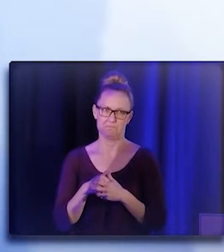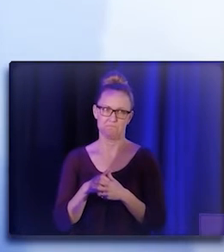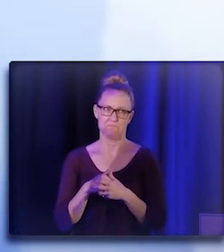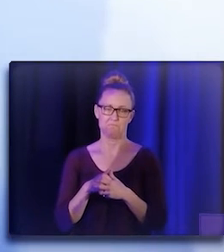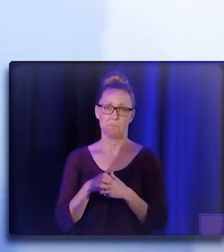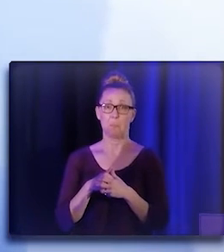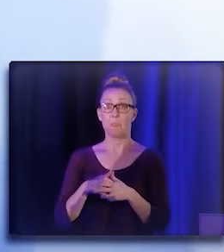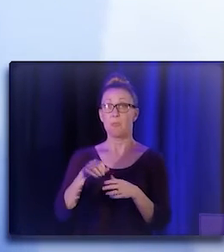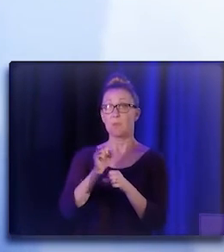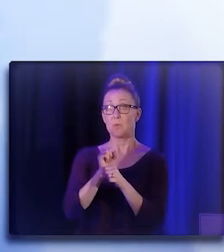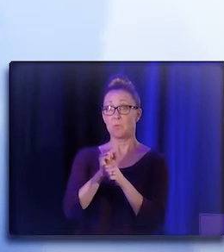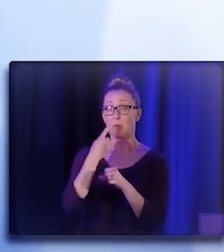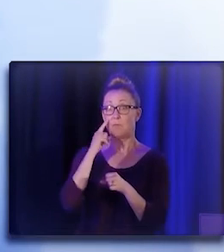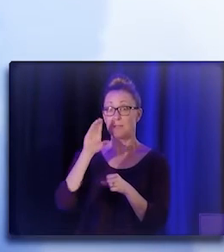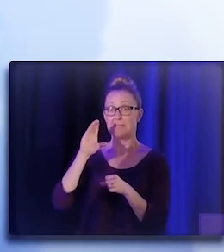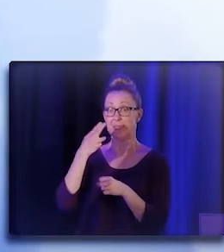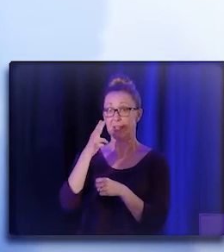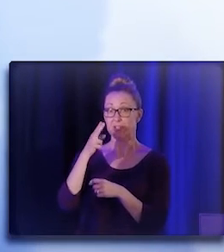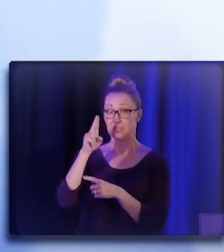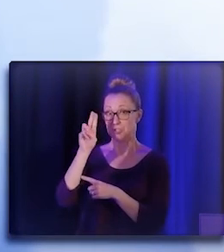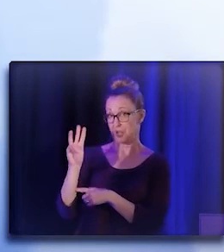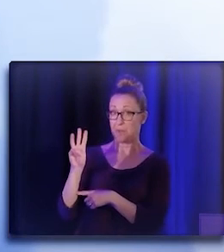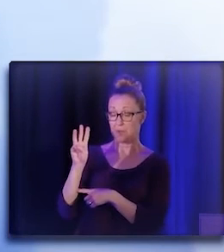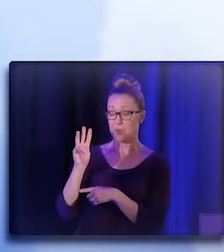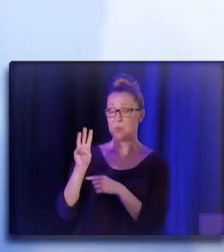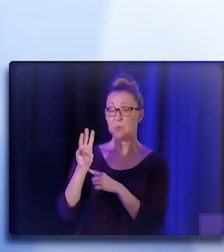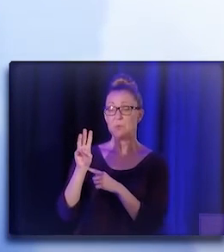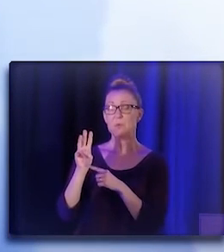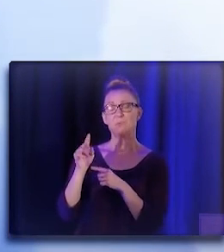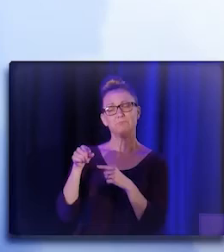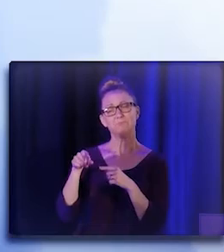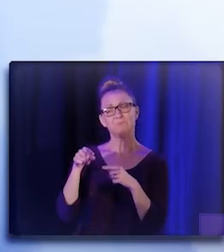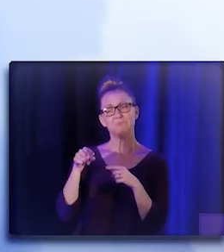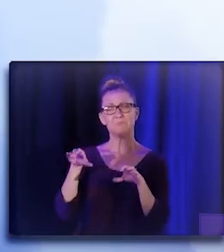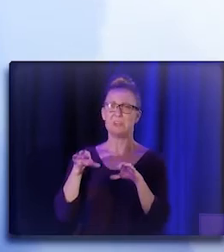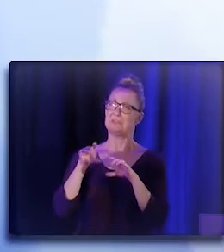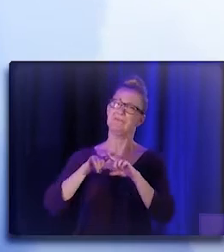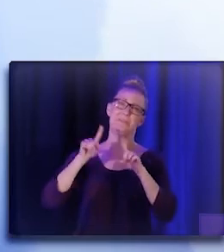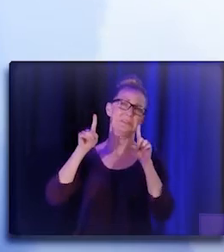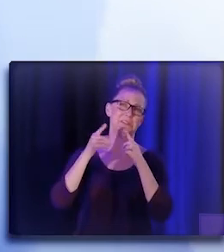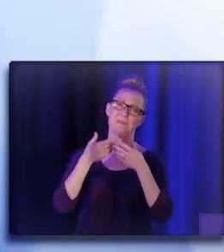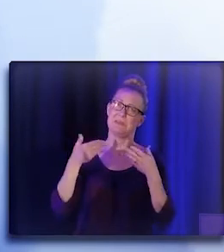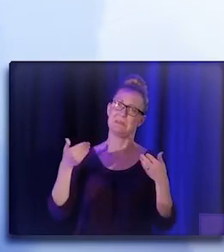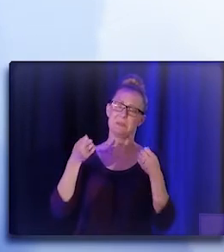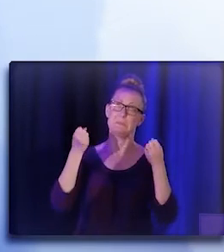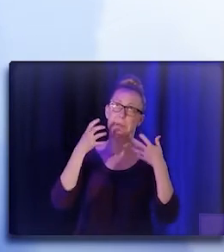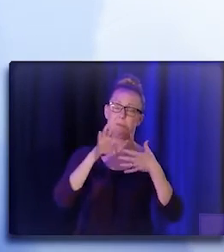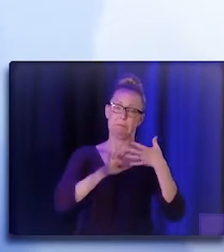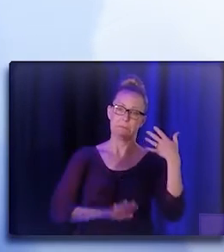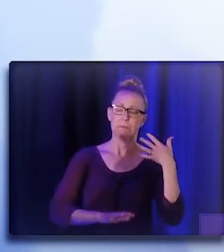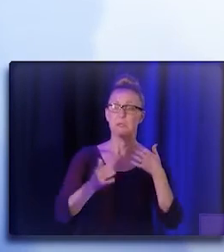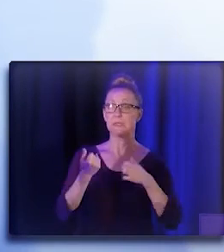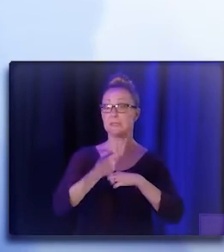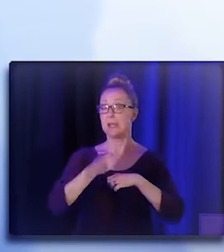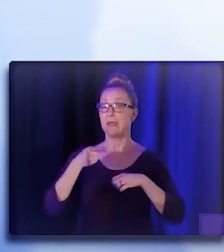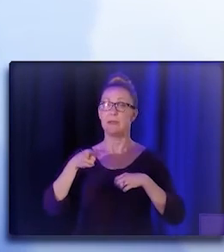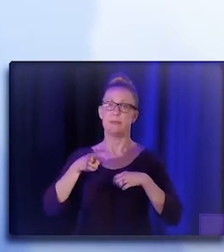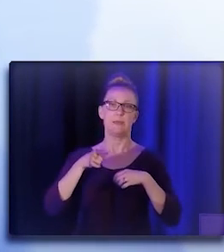The work of the CHW, they do different things. I mean, today, they're outreach workers.